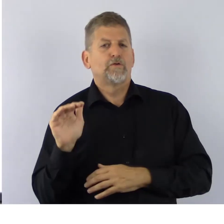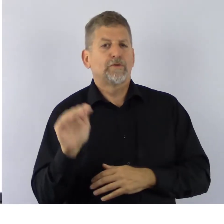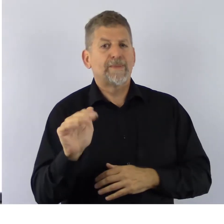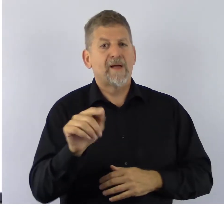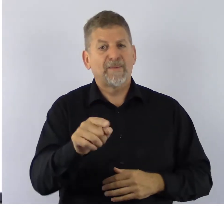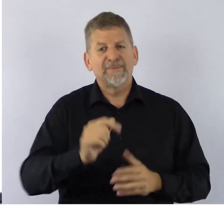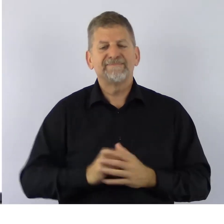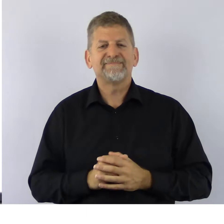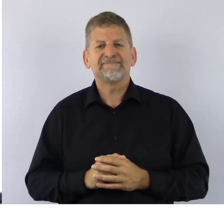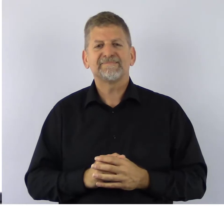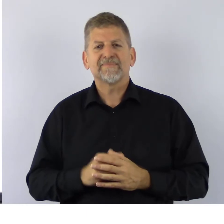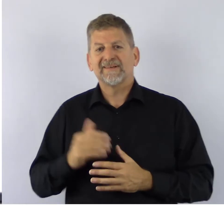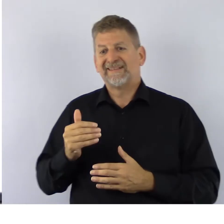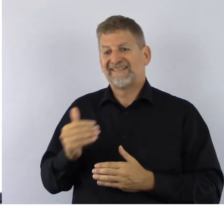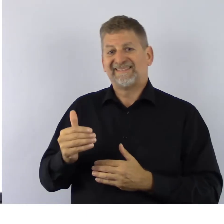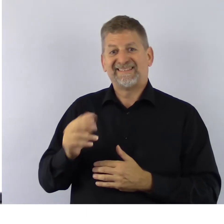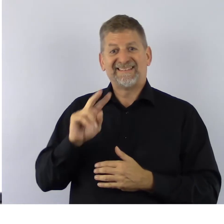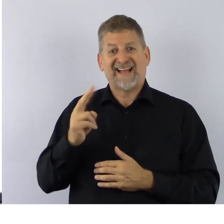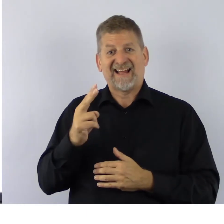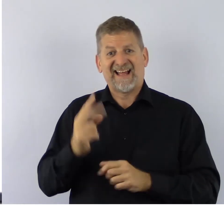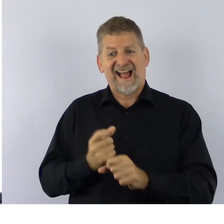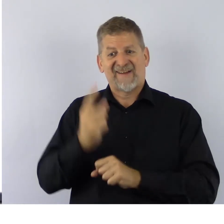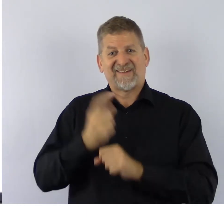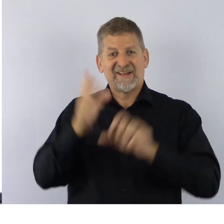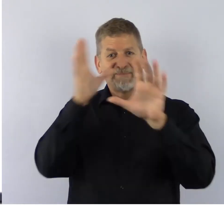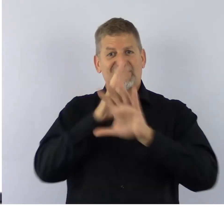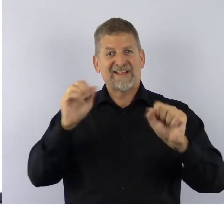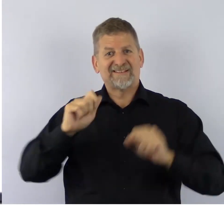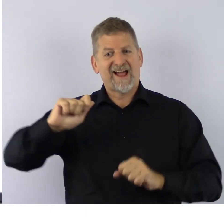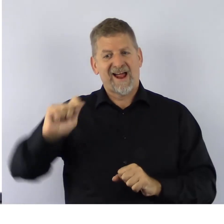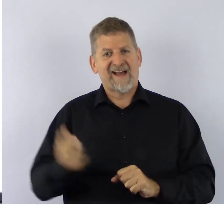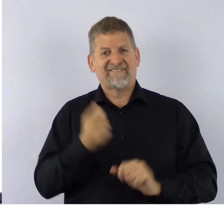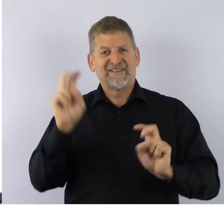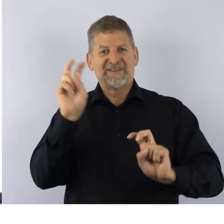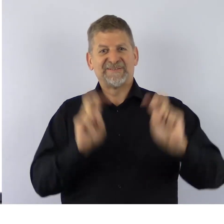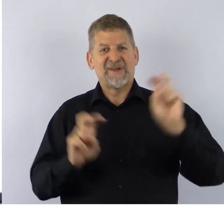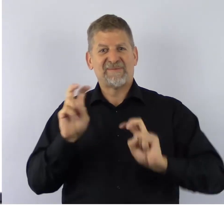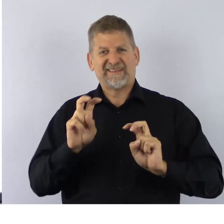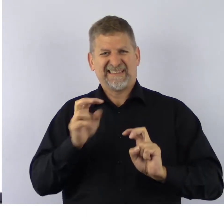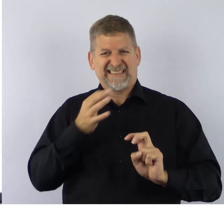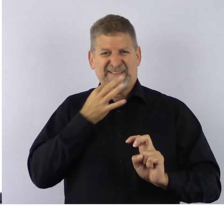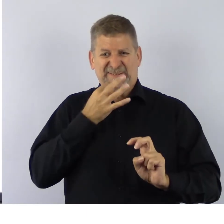that our 2nd Annual President’s Golf Tournament is just around the corner.